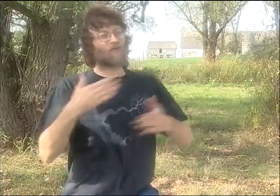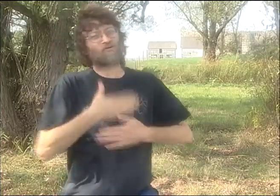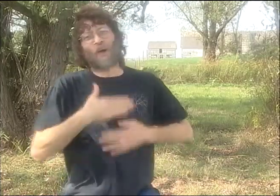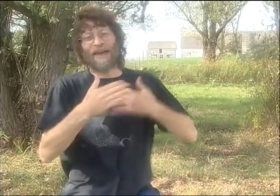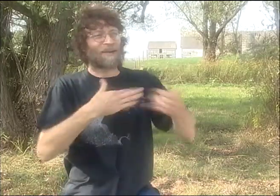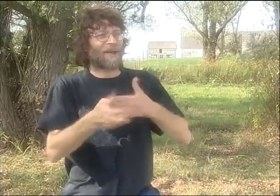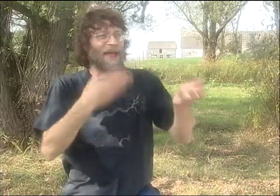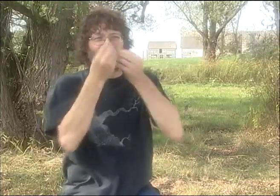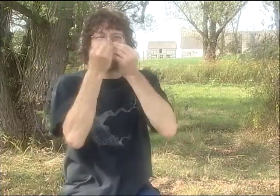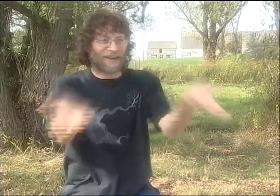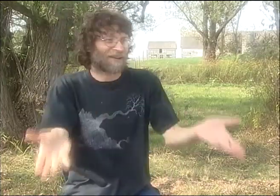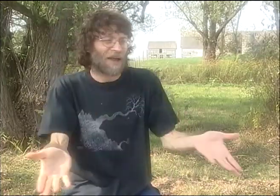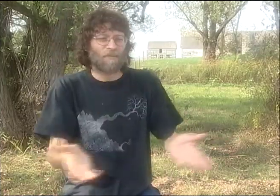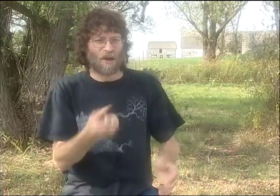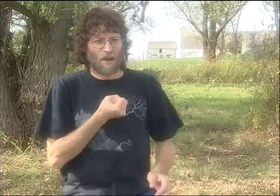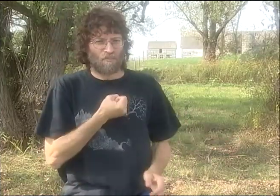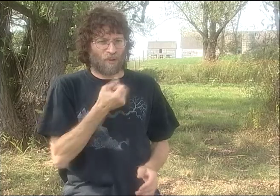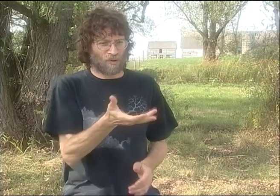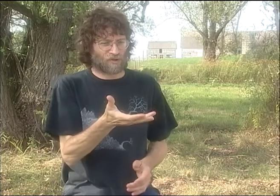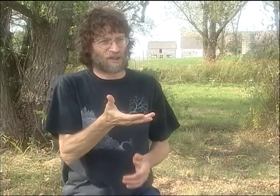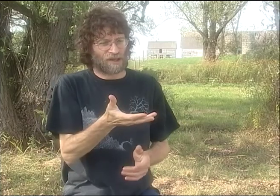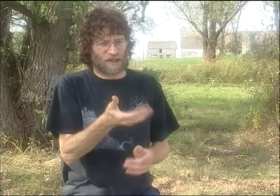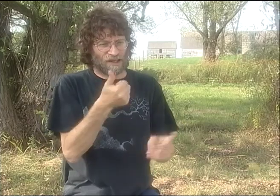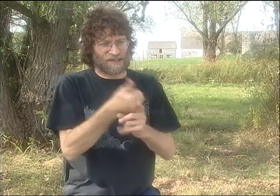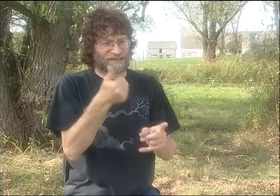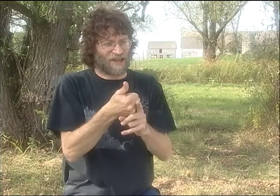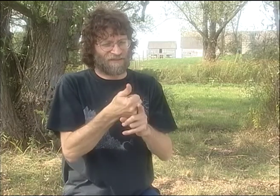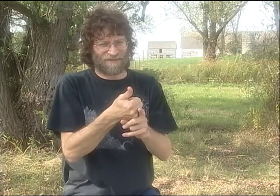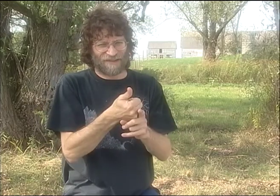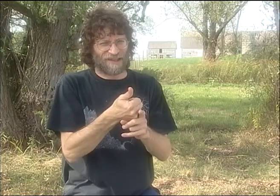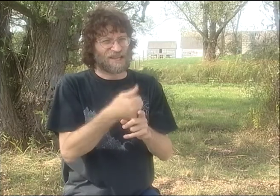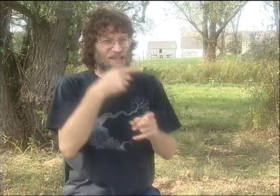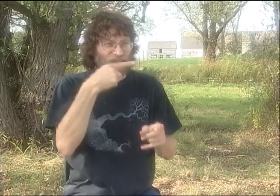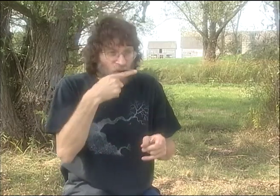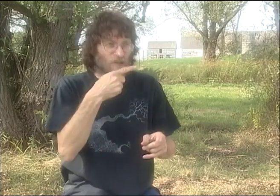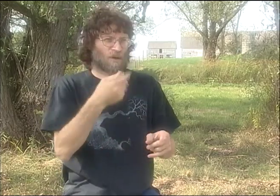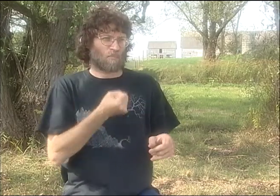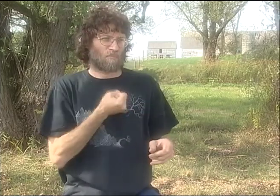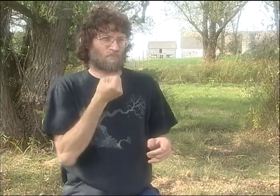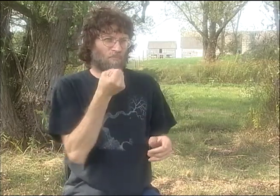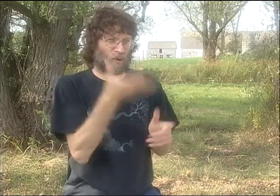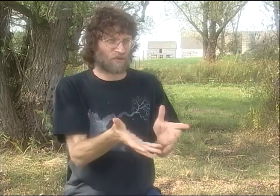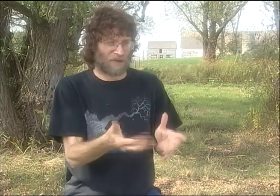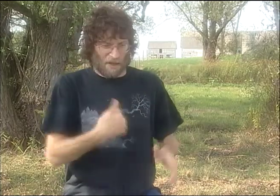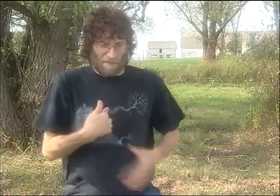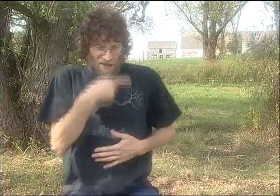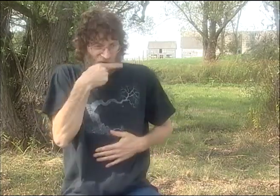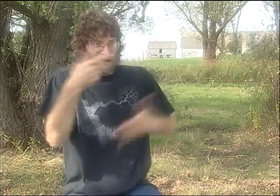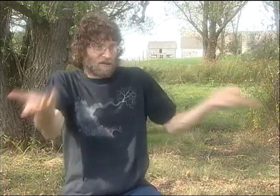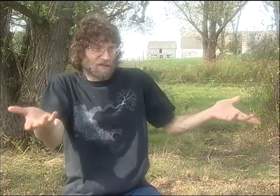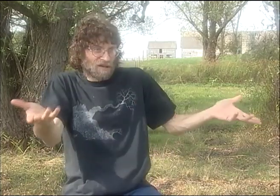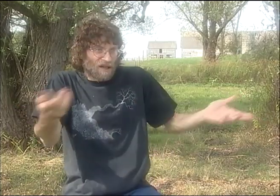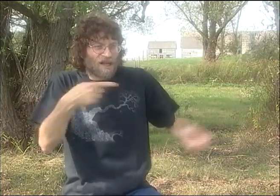NO. I MEAN, SOMETIMES IT JUST FLEW RIGHT BY ME. BUT I ENJOYED IT ANYWAY. I DIDN'T REALLY CARE. I MEAN, POETRY ITSELF--